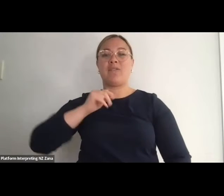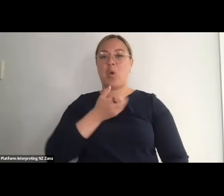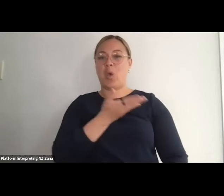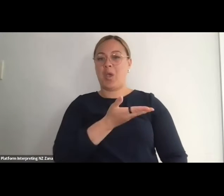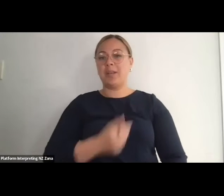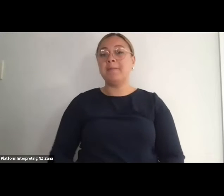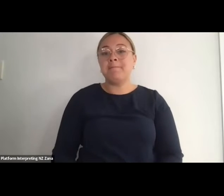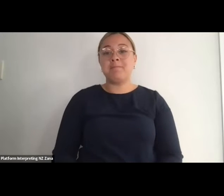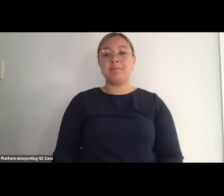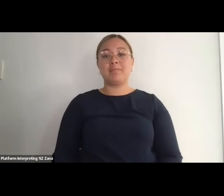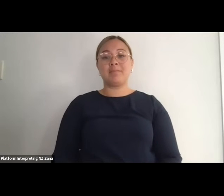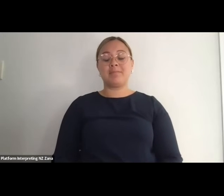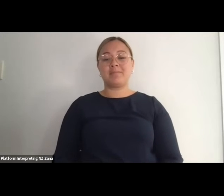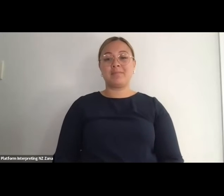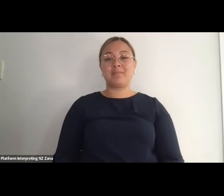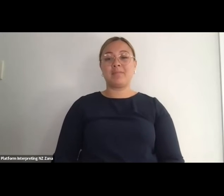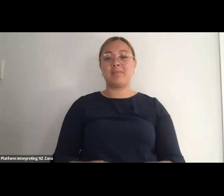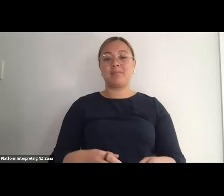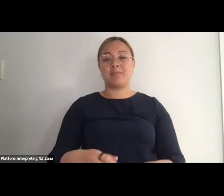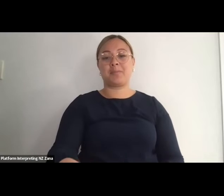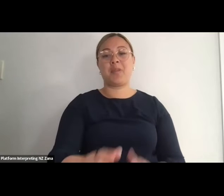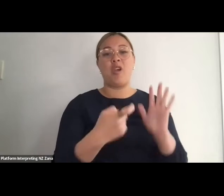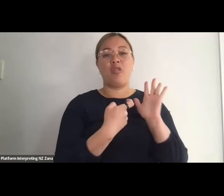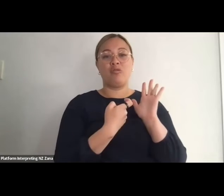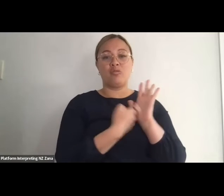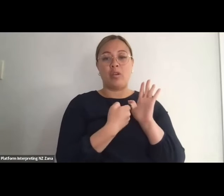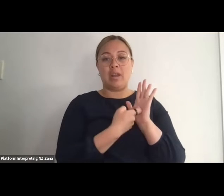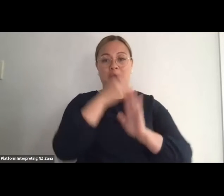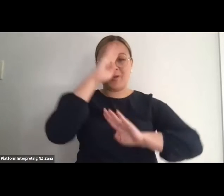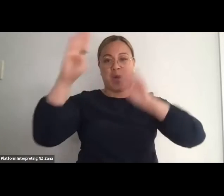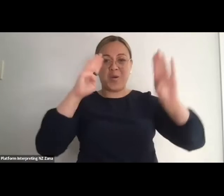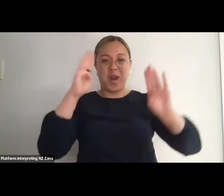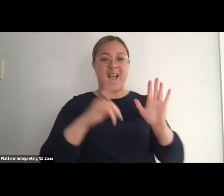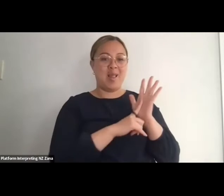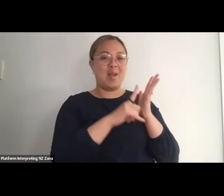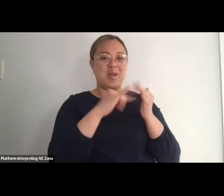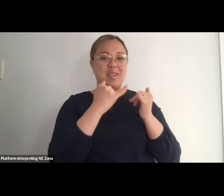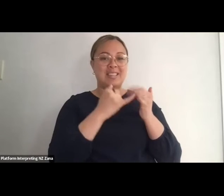Kia ora Lusi. Tēnei te mihi atu kia a koutou.